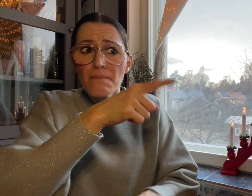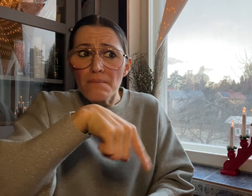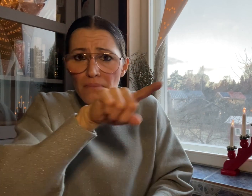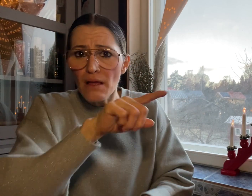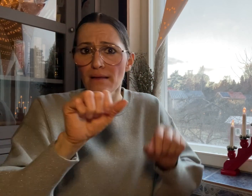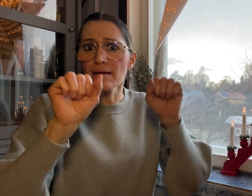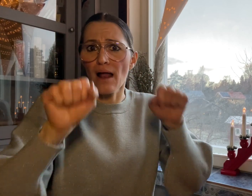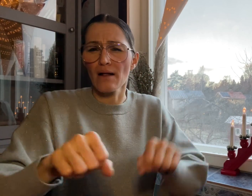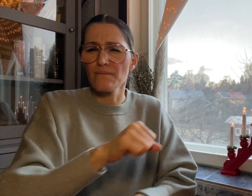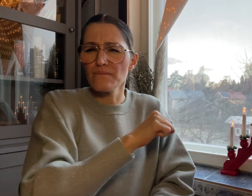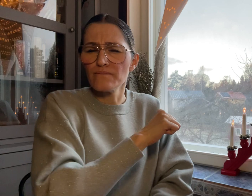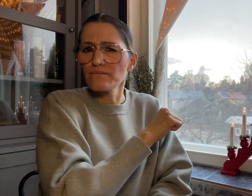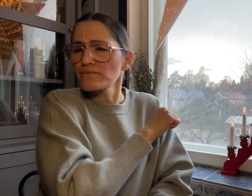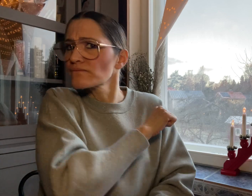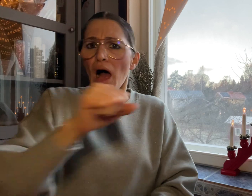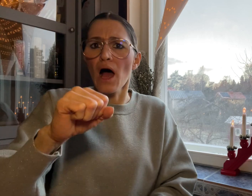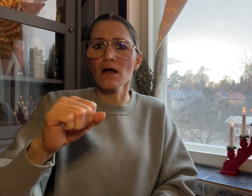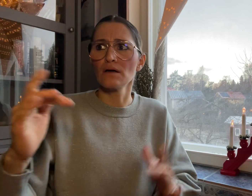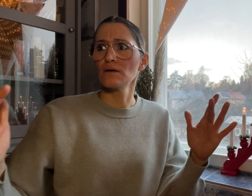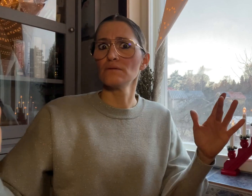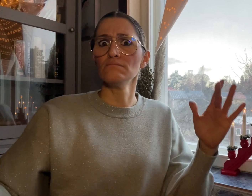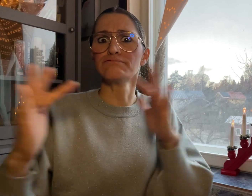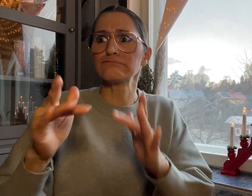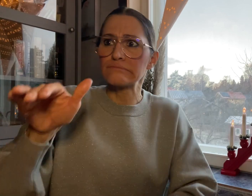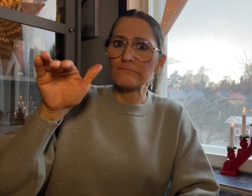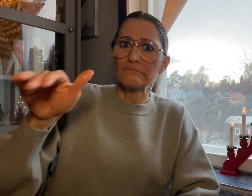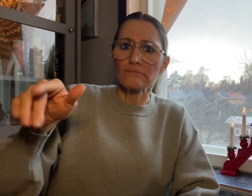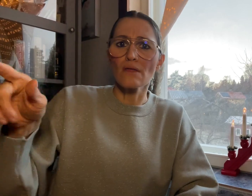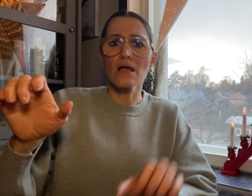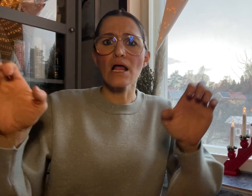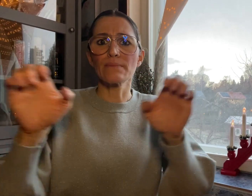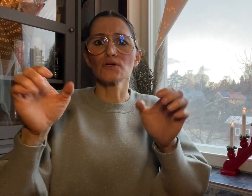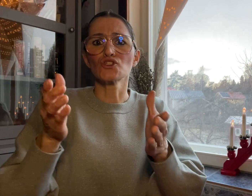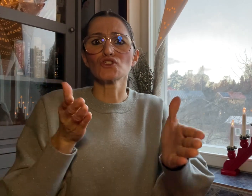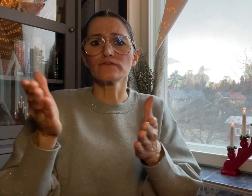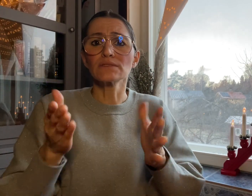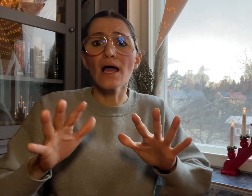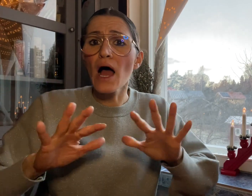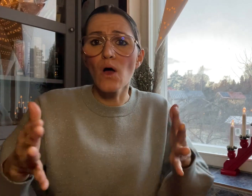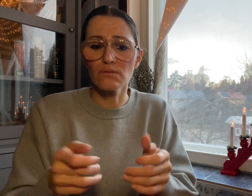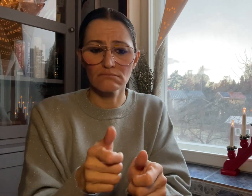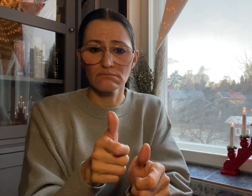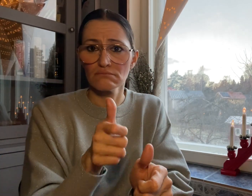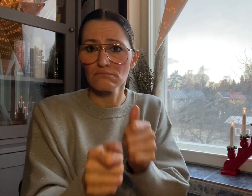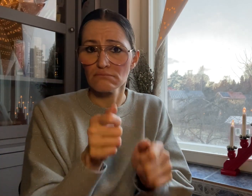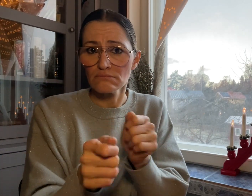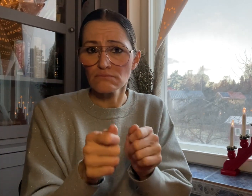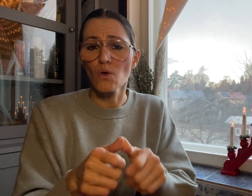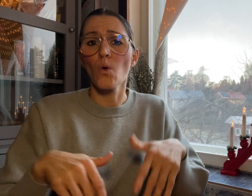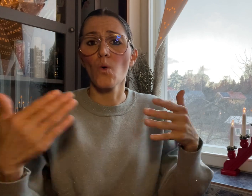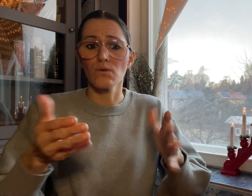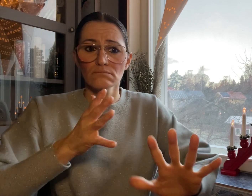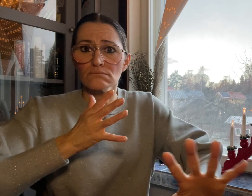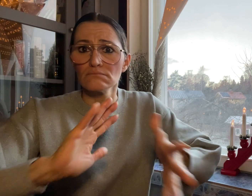to contact emergency services via text or sign language,